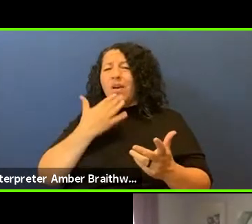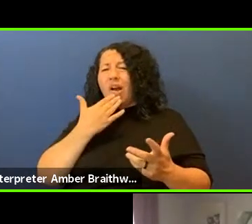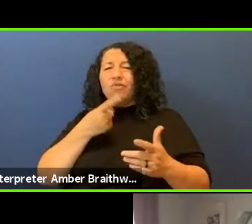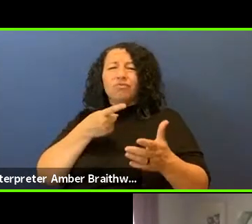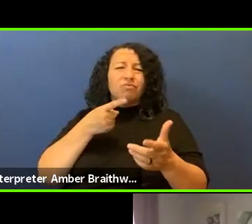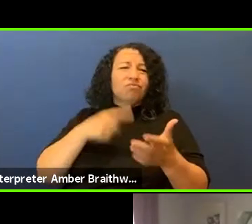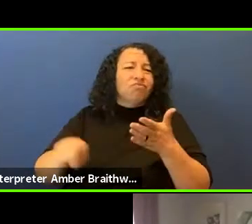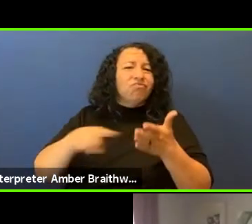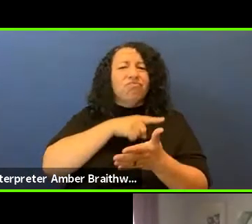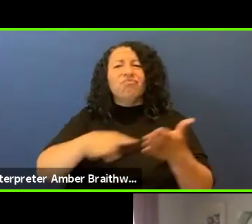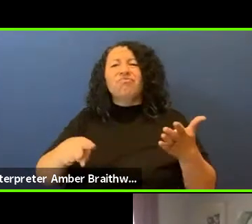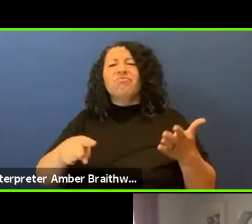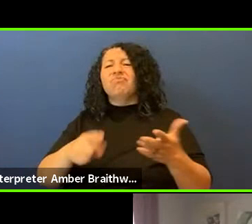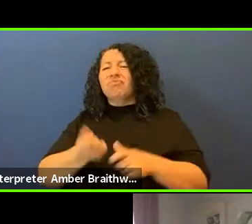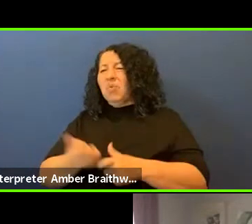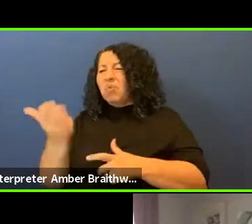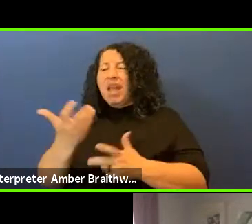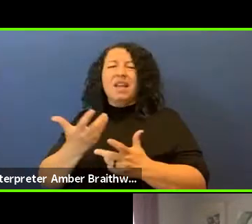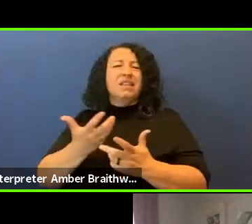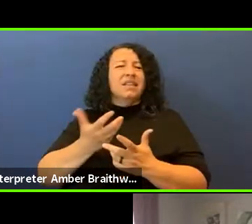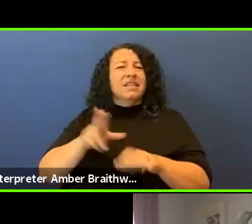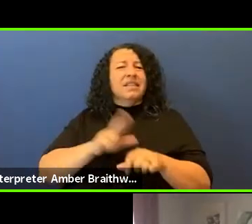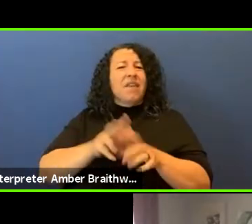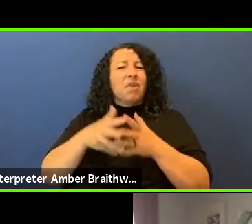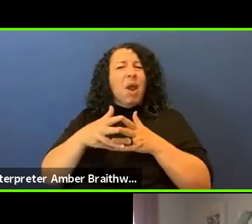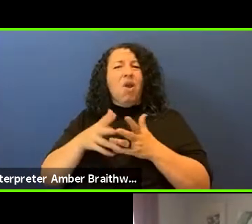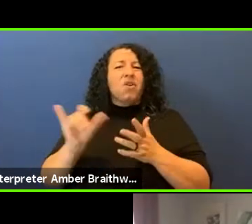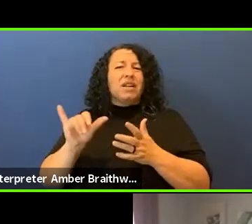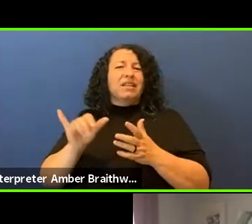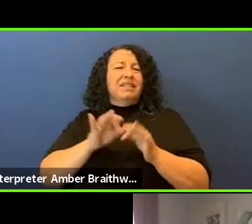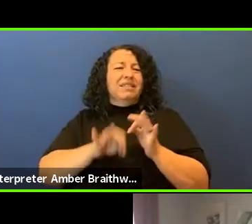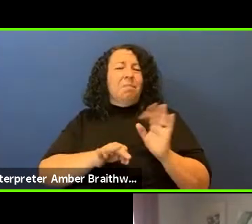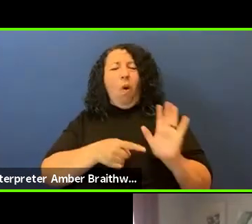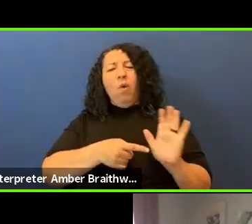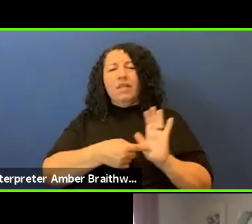Americans as well as tokenization whether it's staff or art